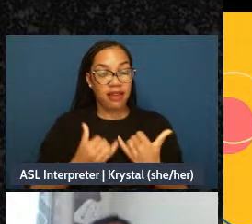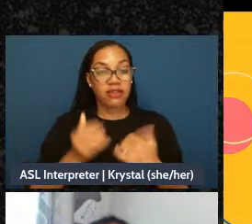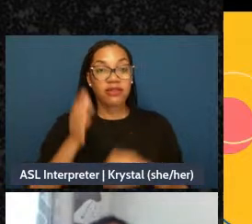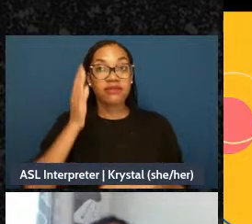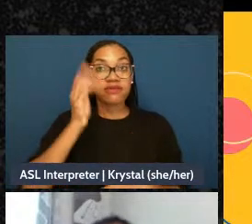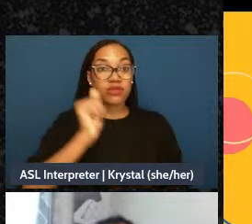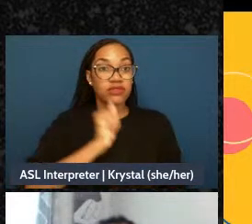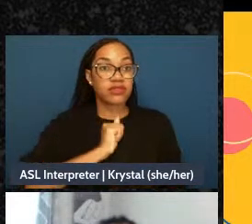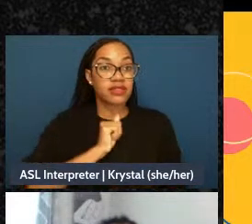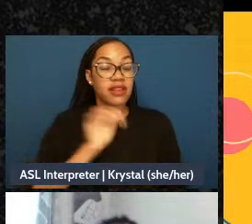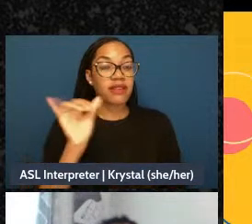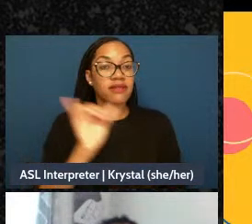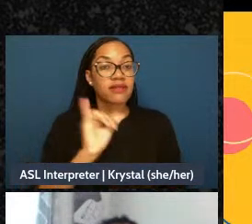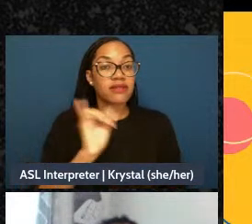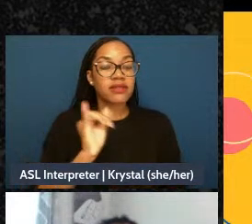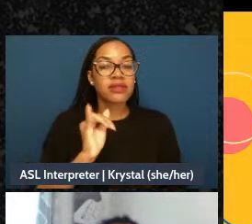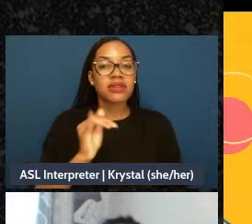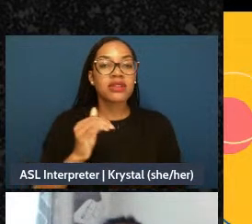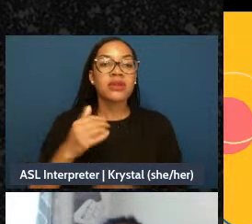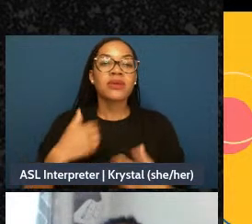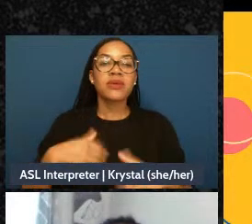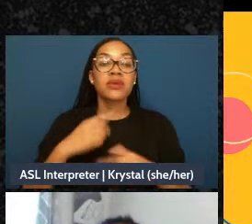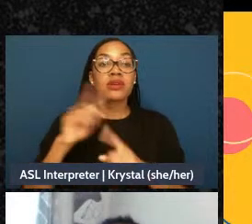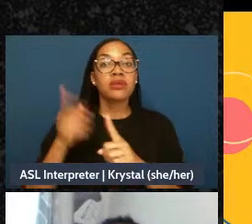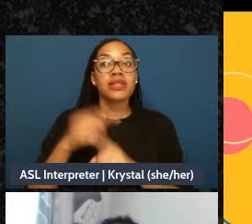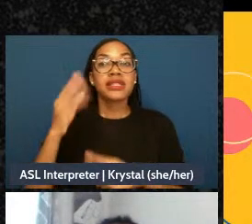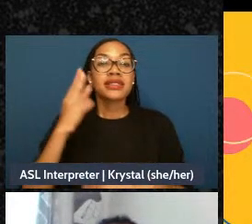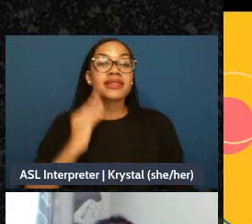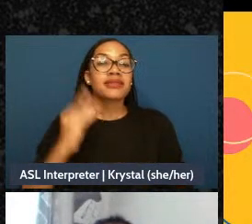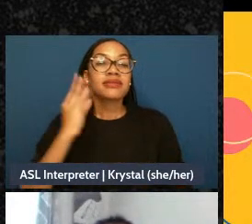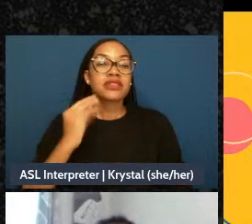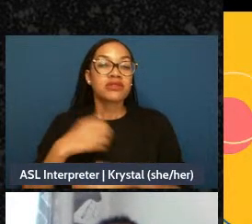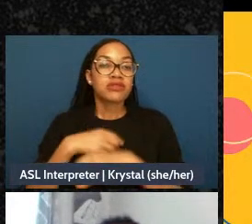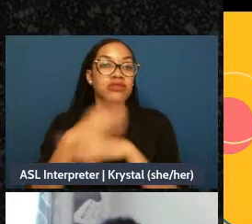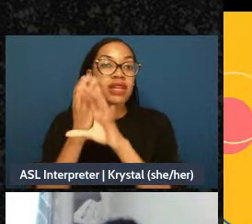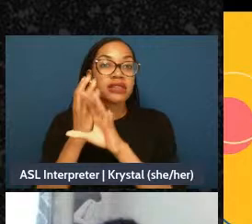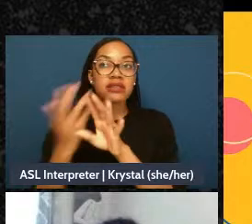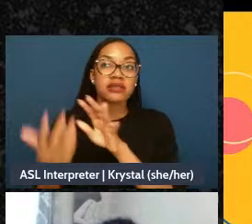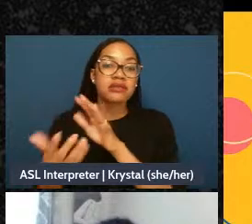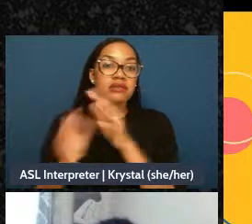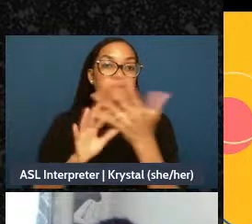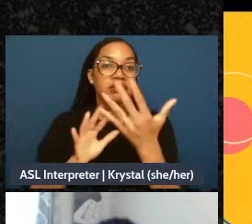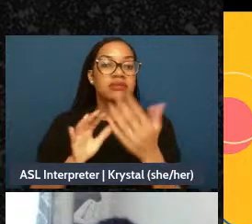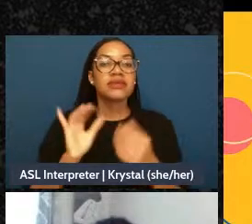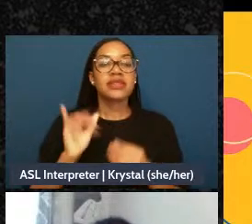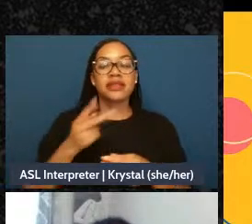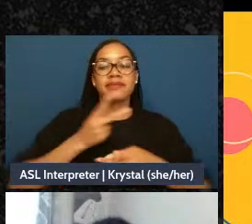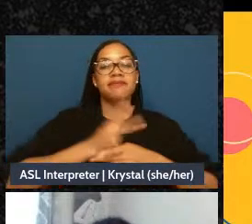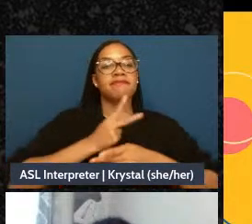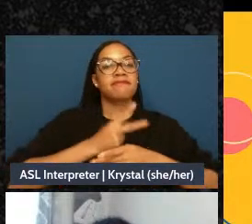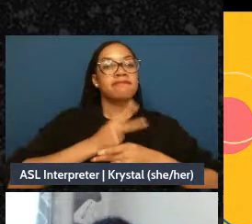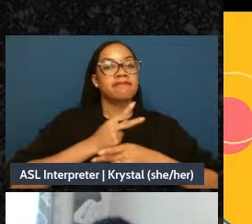need when we're in crisis, and uh preparing a little gift. So let's move on to the next slide.